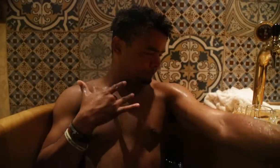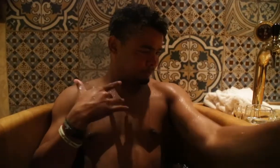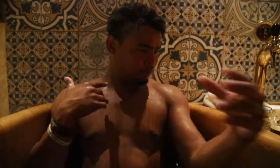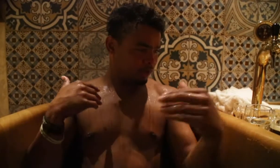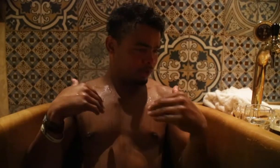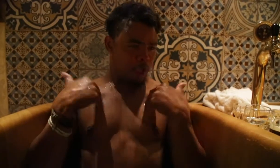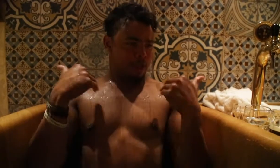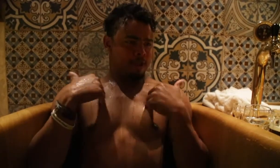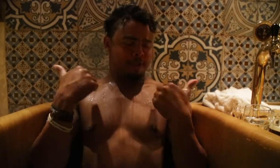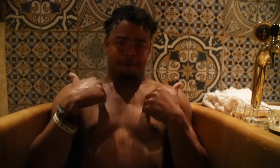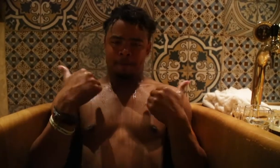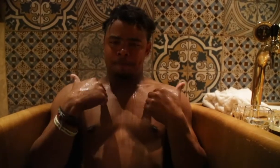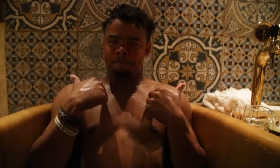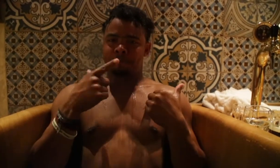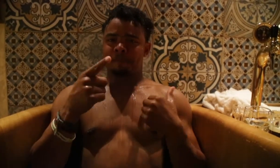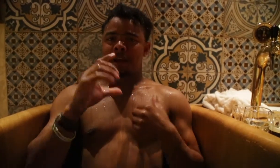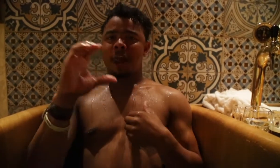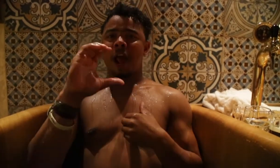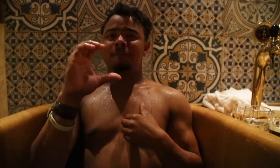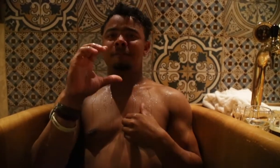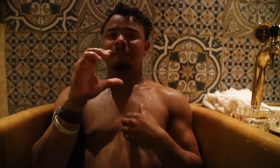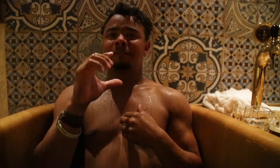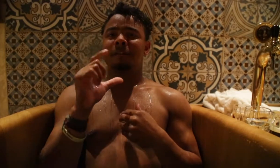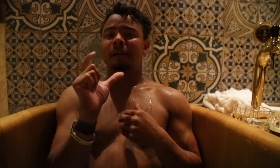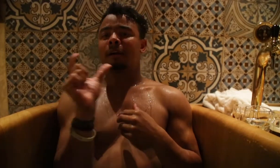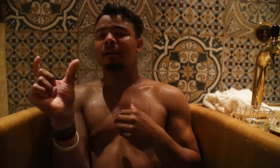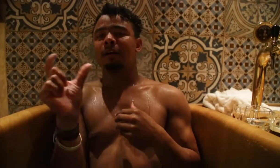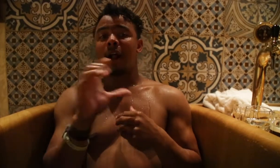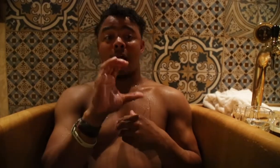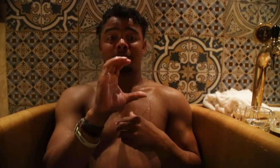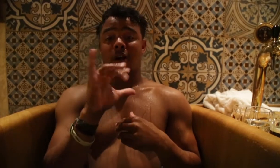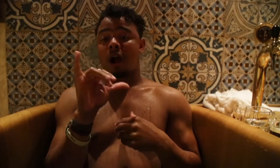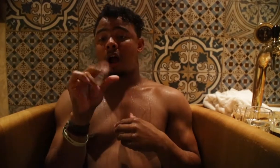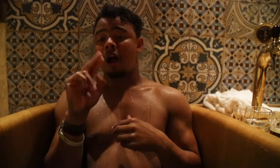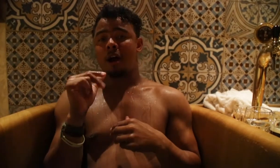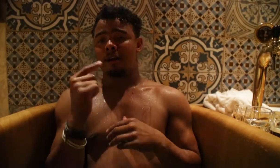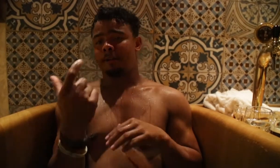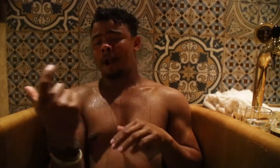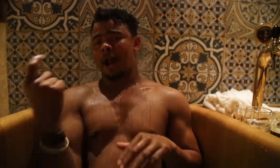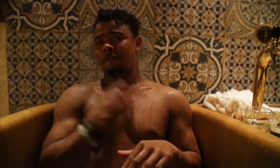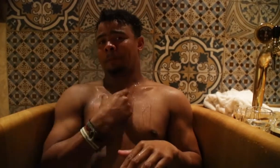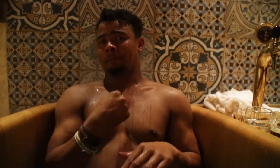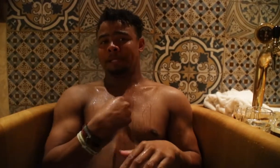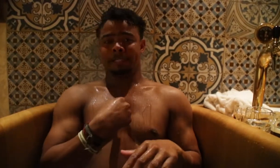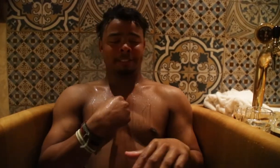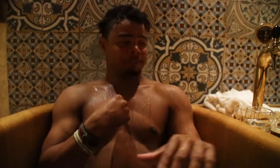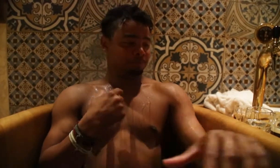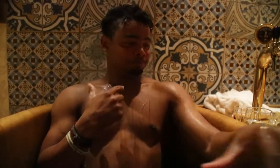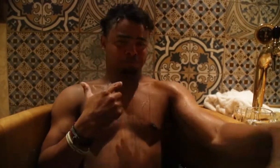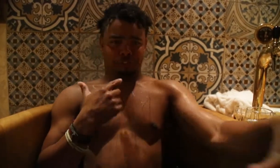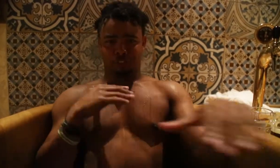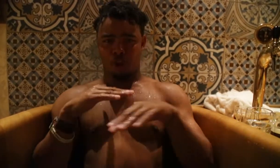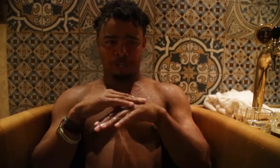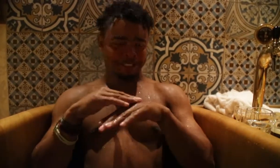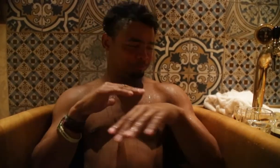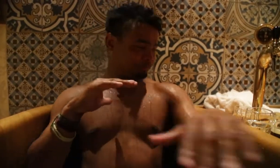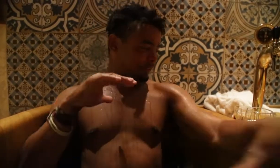I'm feeling much younger now. You know Calvin's last name? It's Young. His last name is now given to me! Sorry, Calvin.